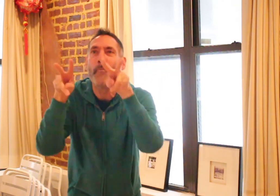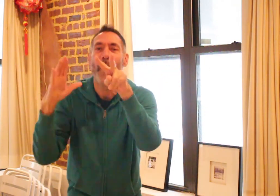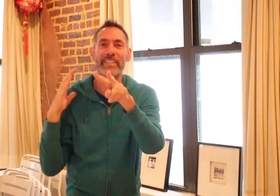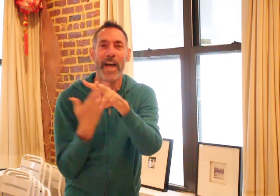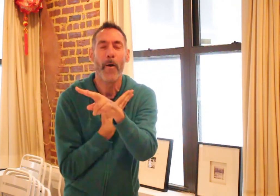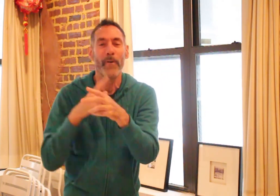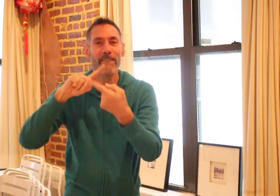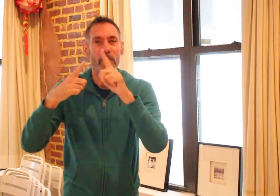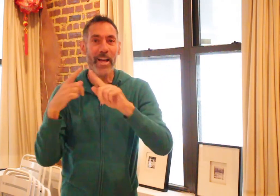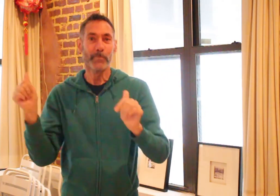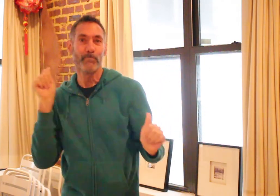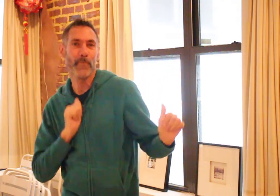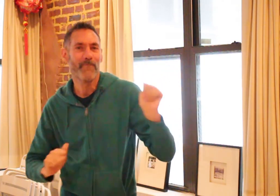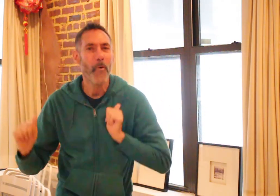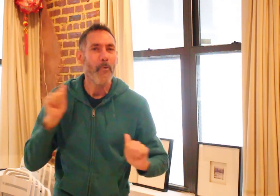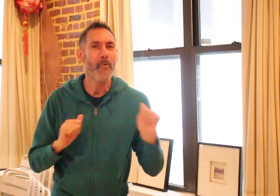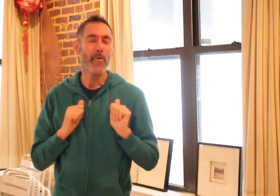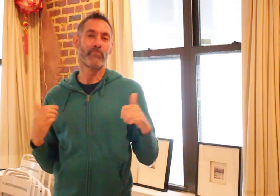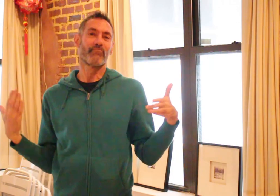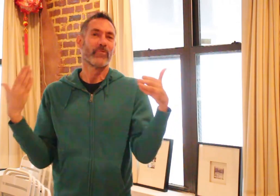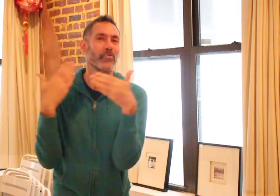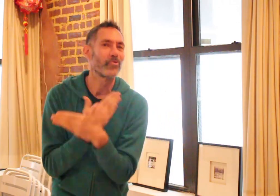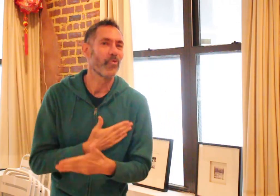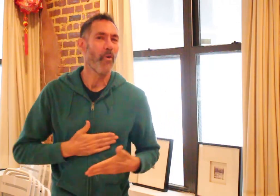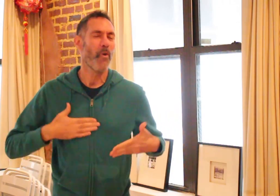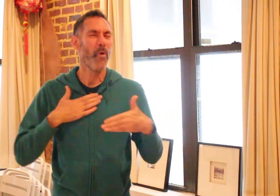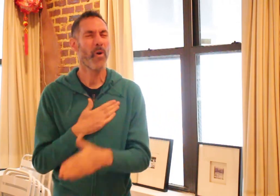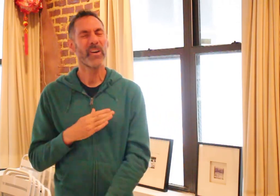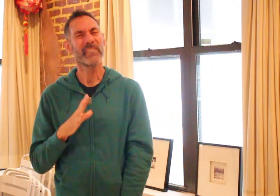We watch our friends perform and enjoy ourselves!